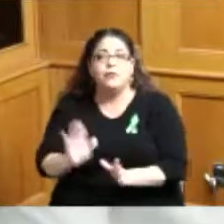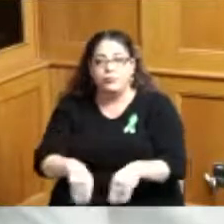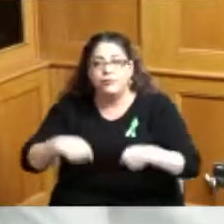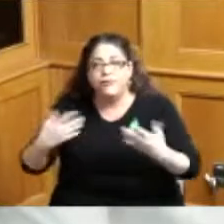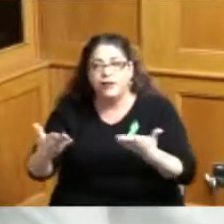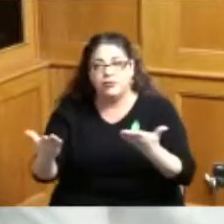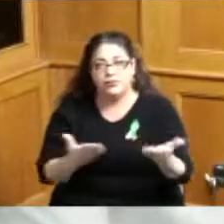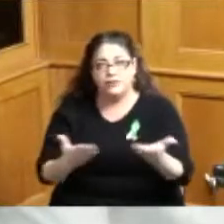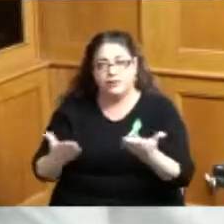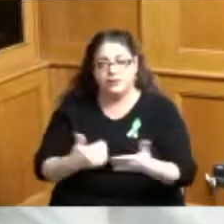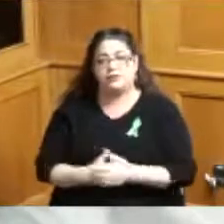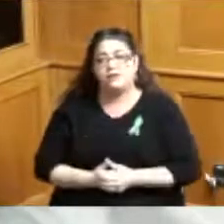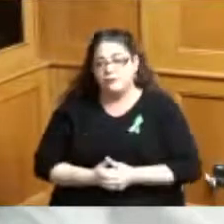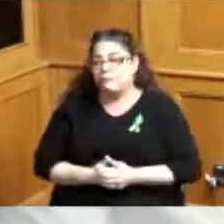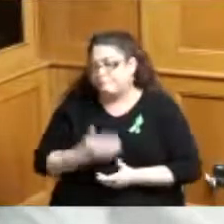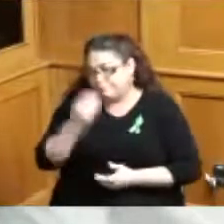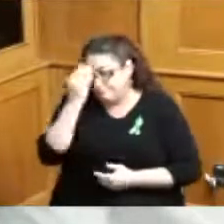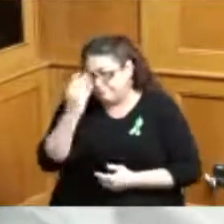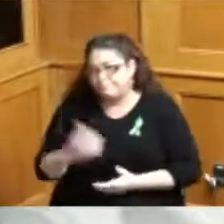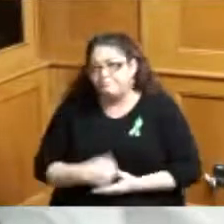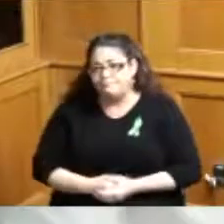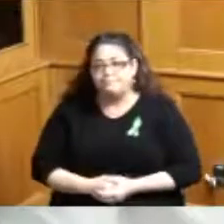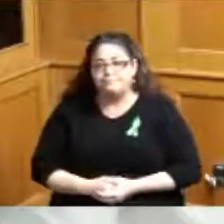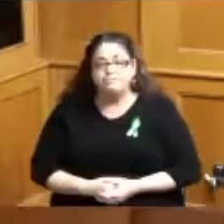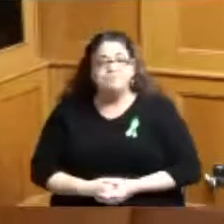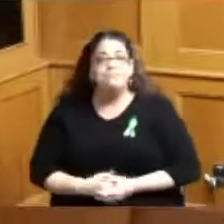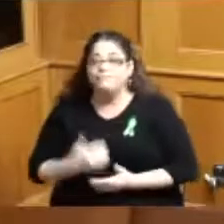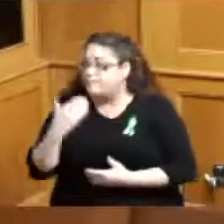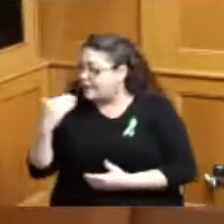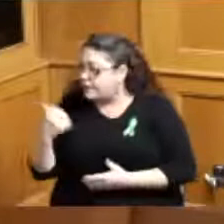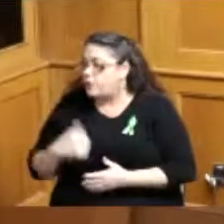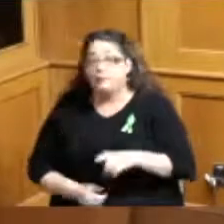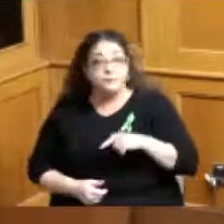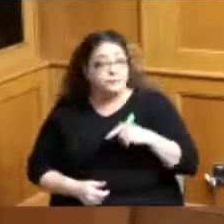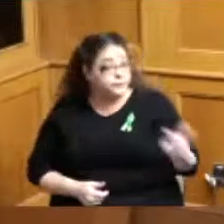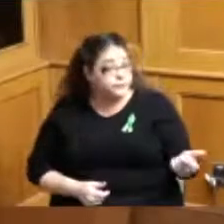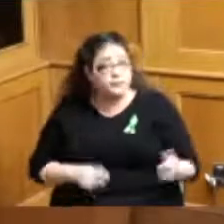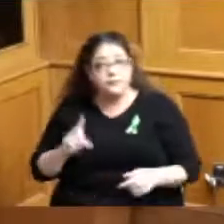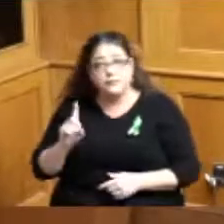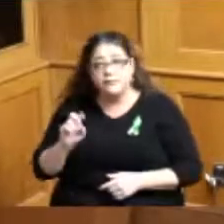the need so just wanted to say that thank you Commissioner Driehaus thank you all for being